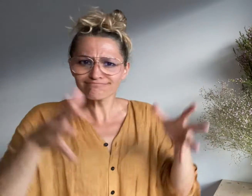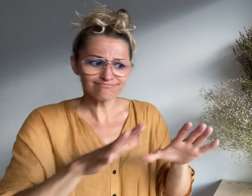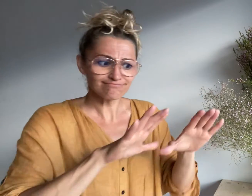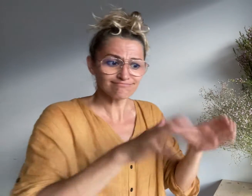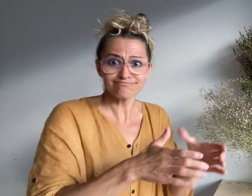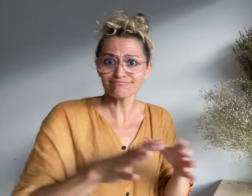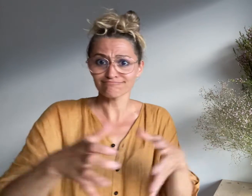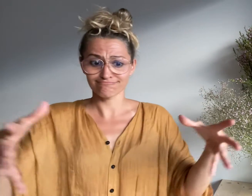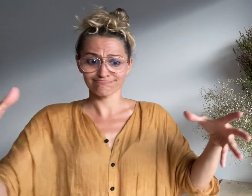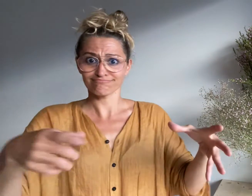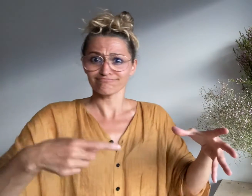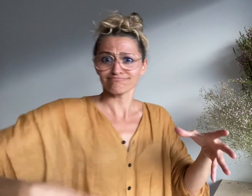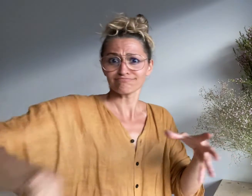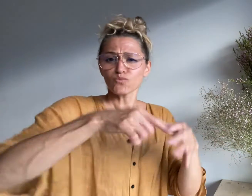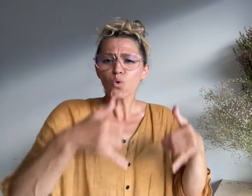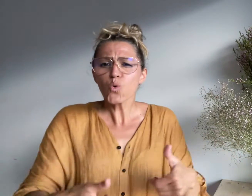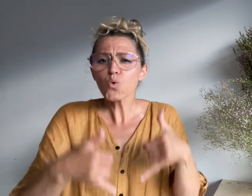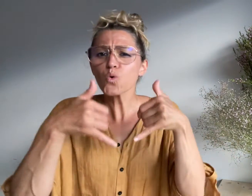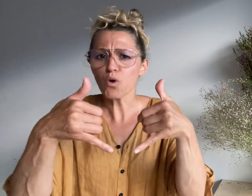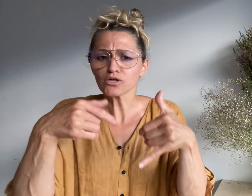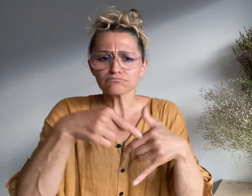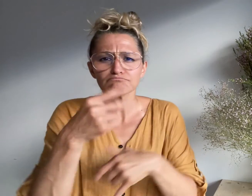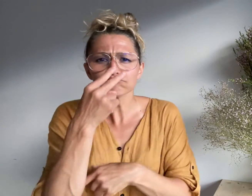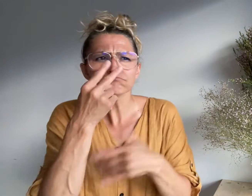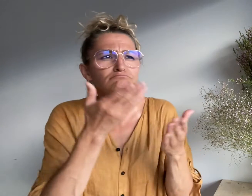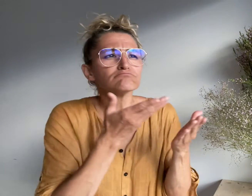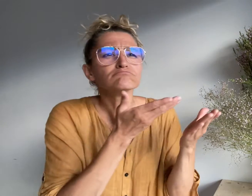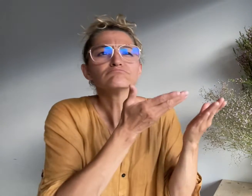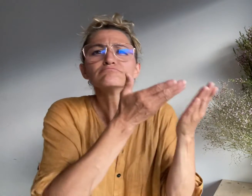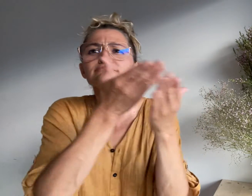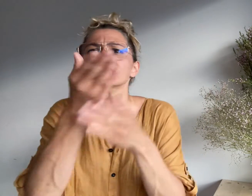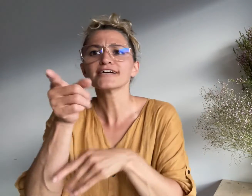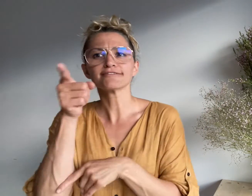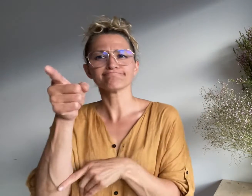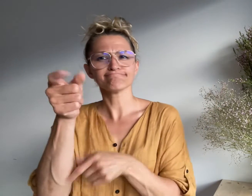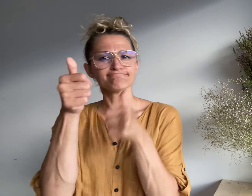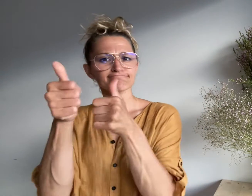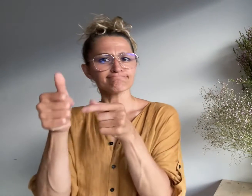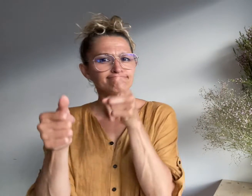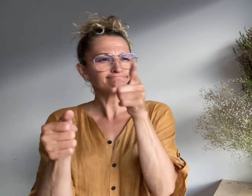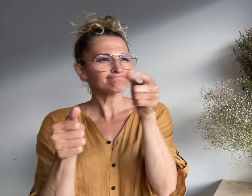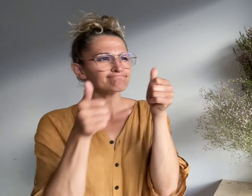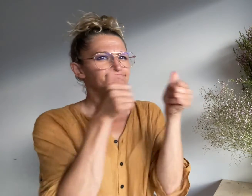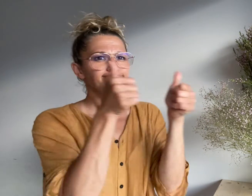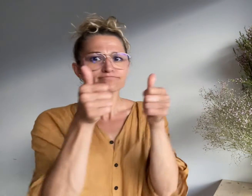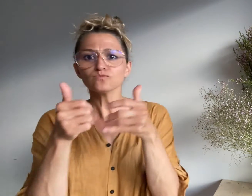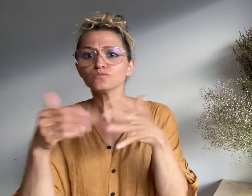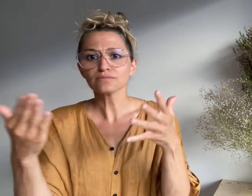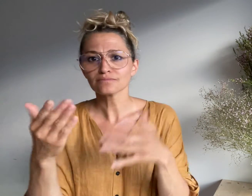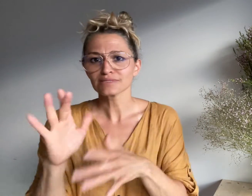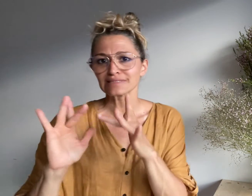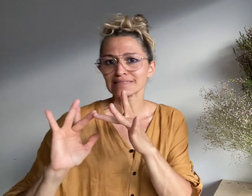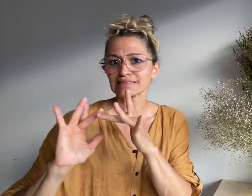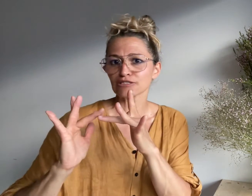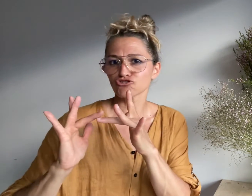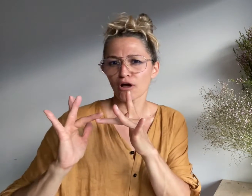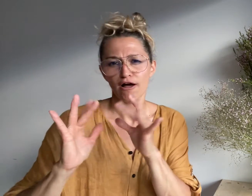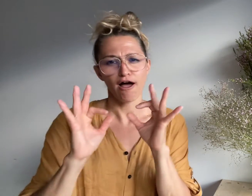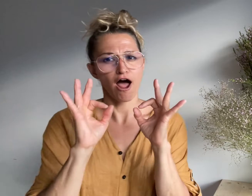on online votes. The Webby Awards recognize digital